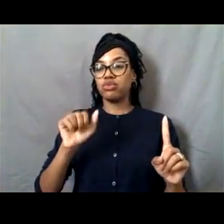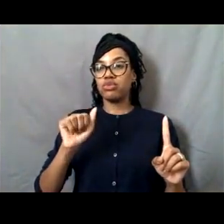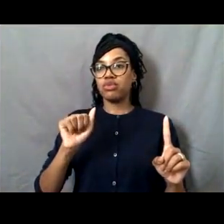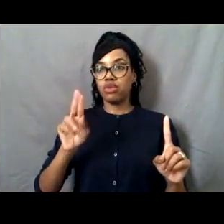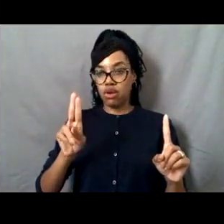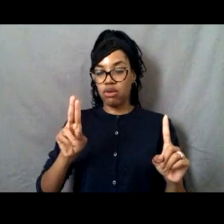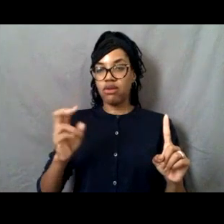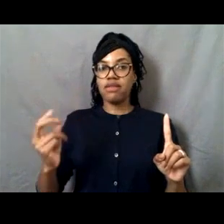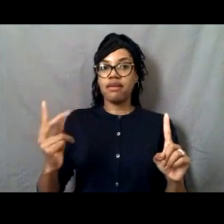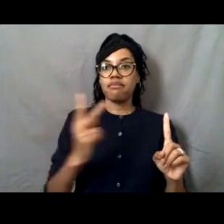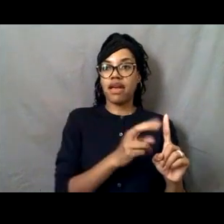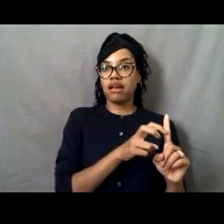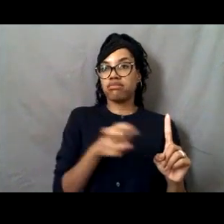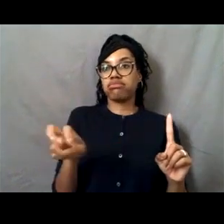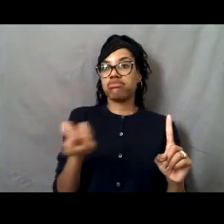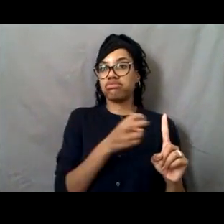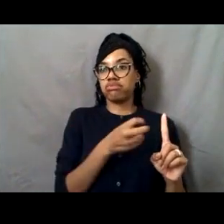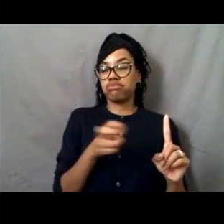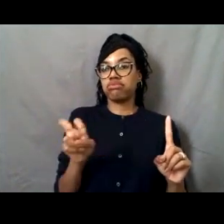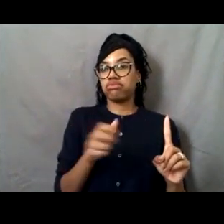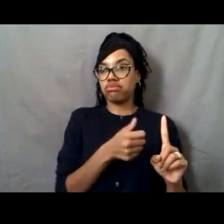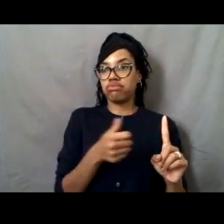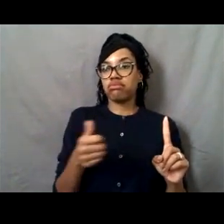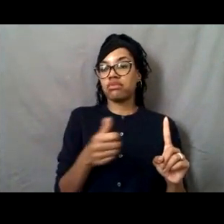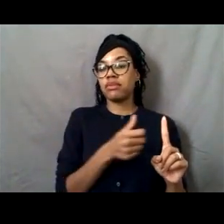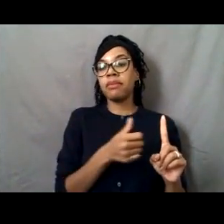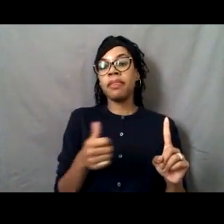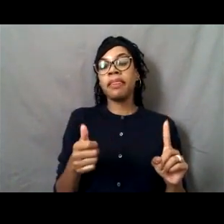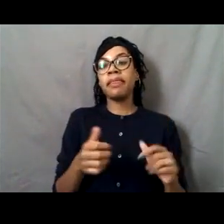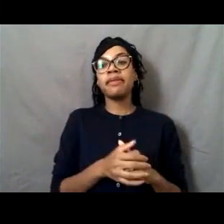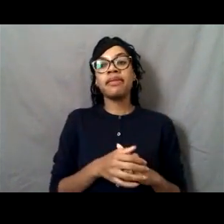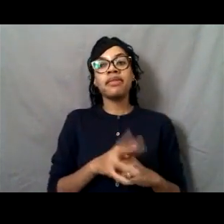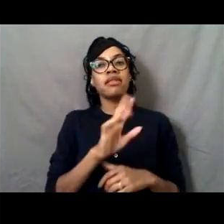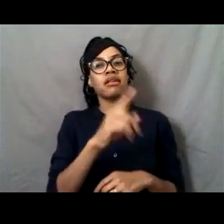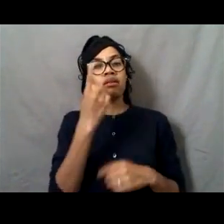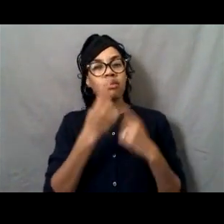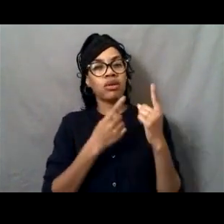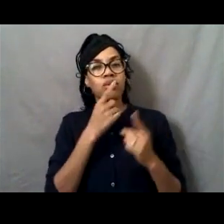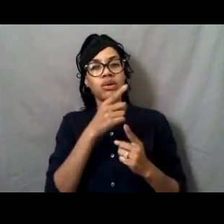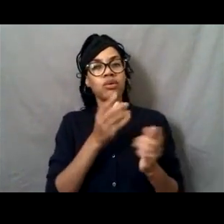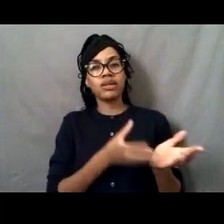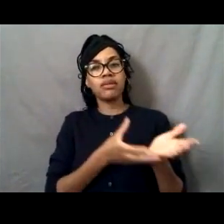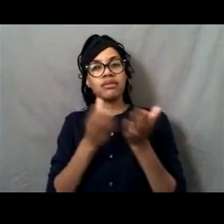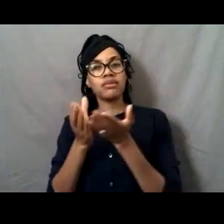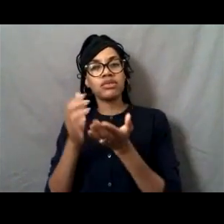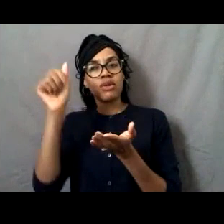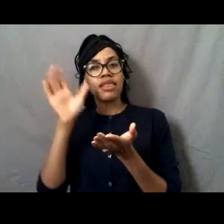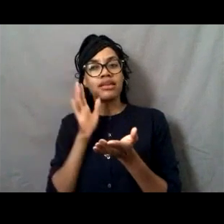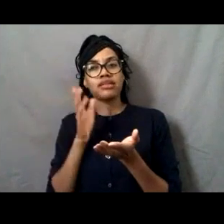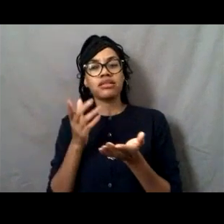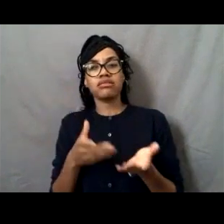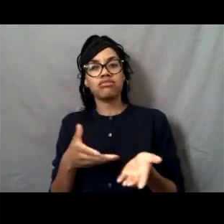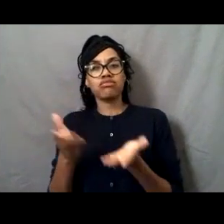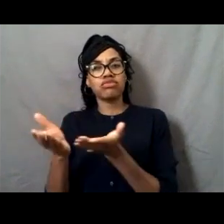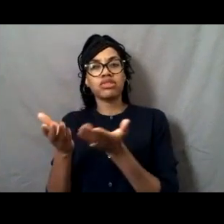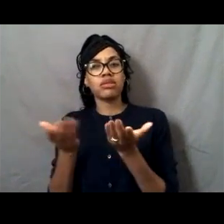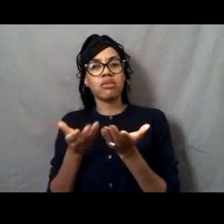what was he taking... Do you know what he was taking up to Alaska when he was going back and forth? Ooh, that's a good question.